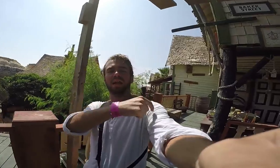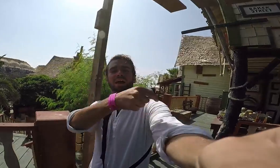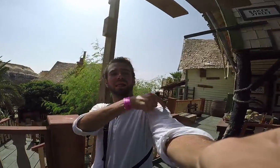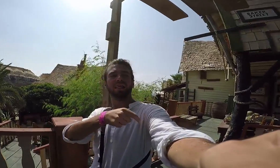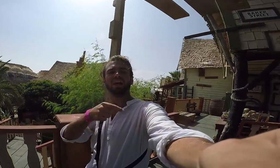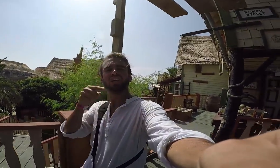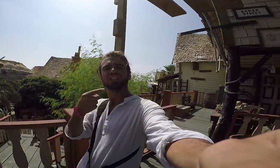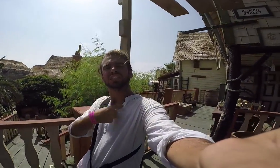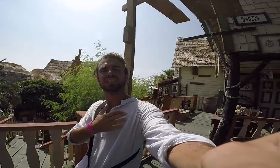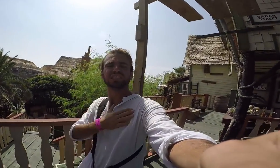This is hospital.